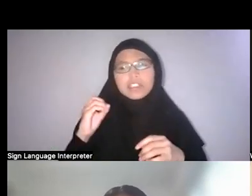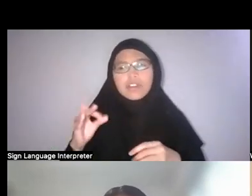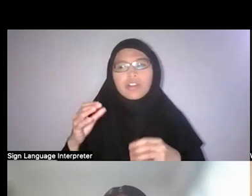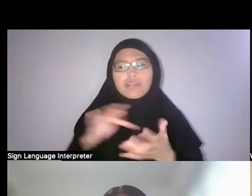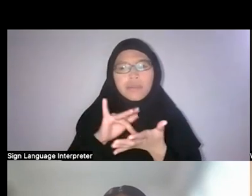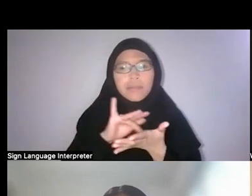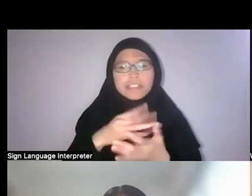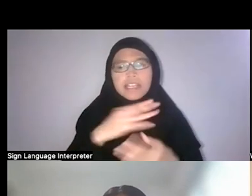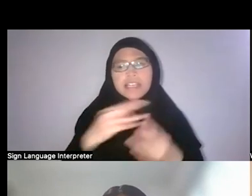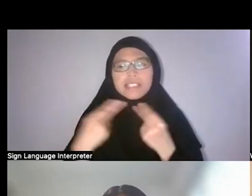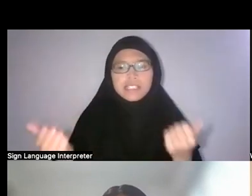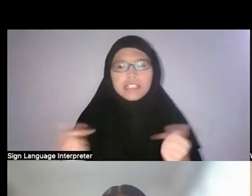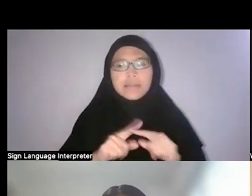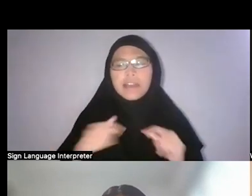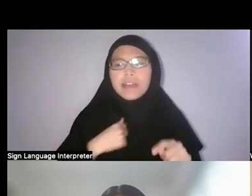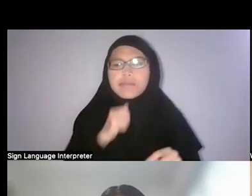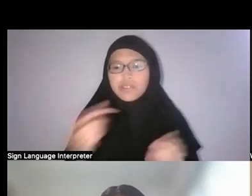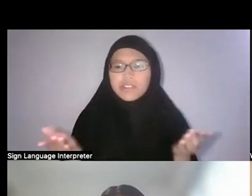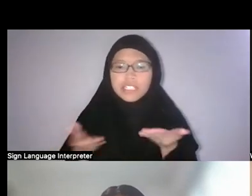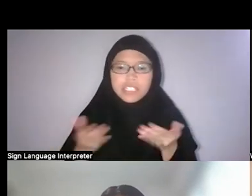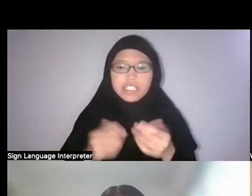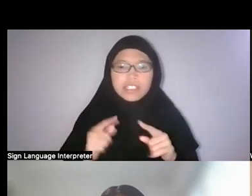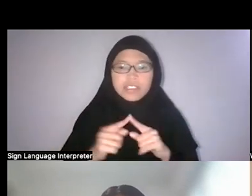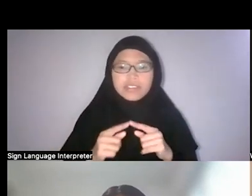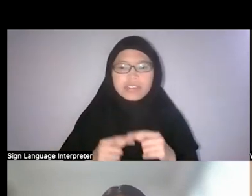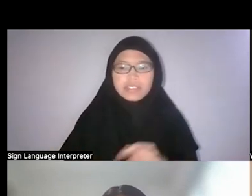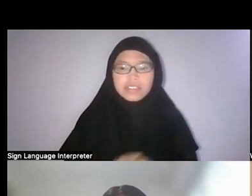But I’m not here to conflate Gerrard’s—